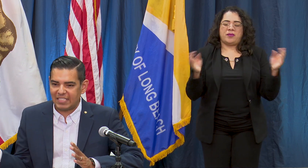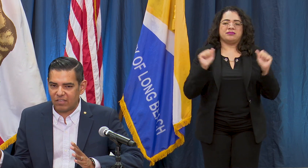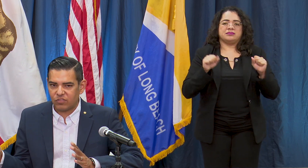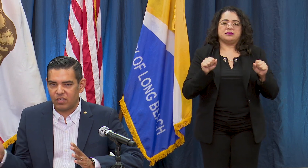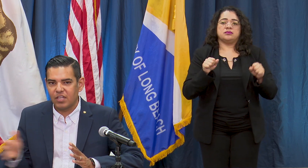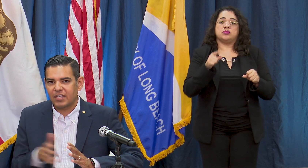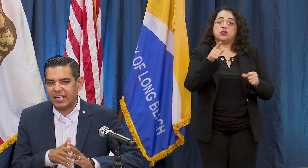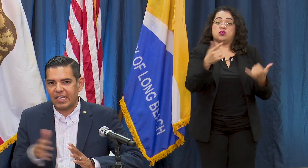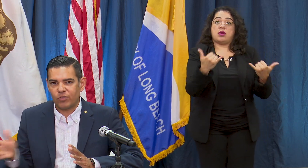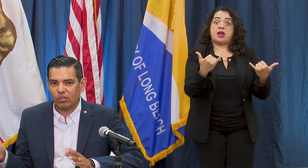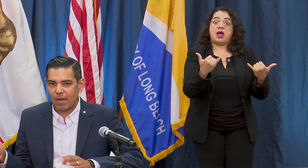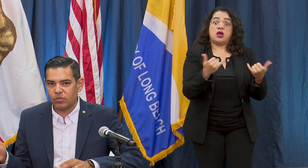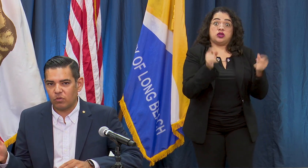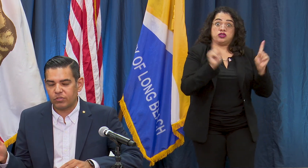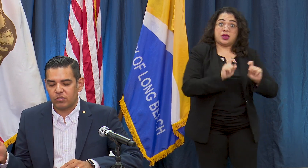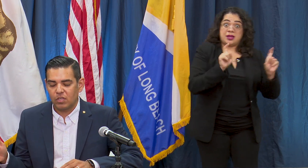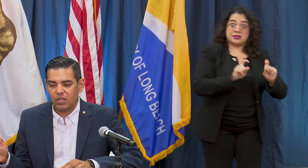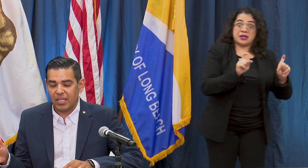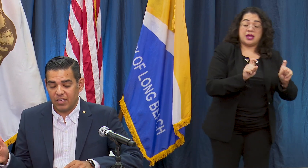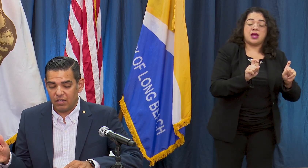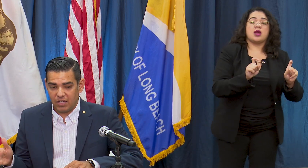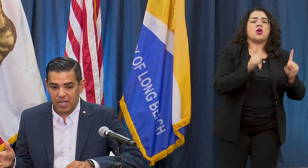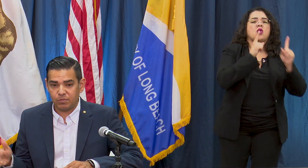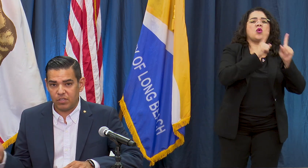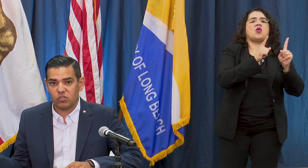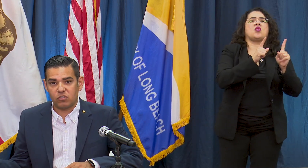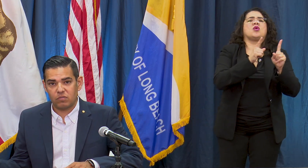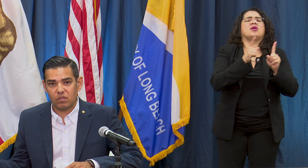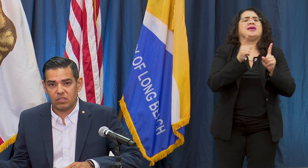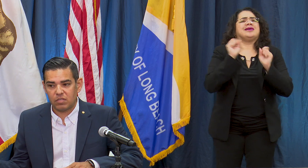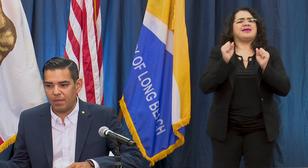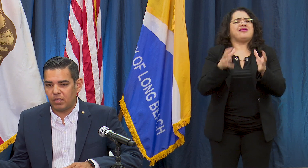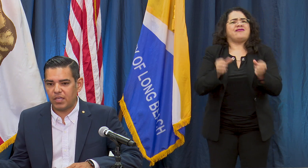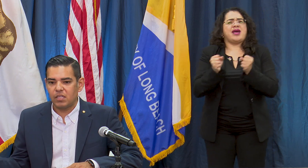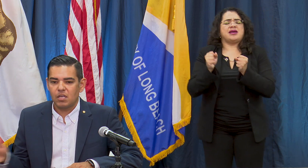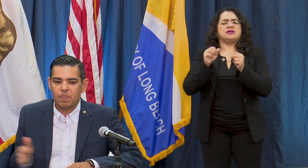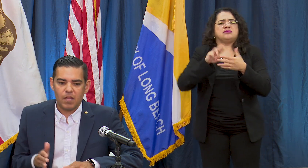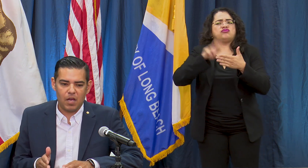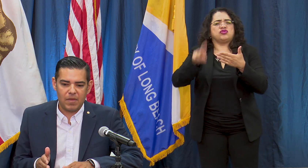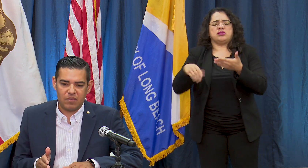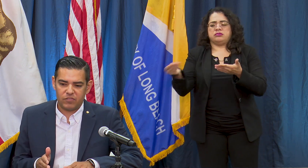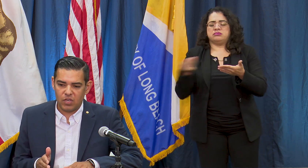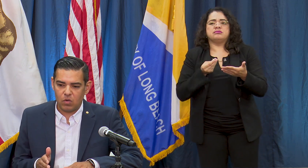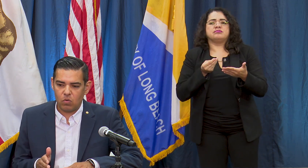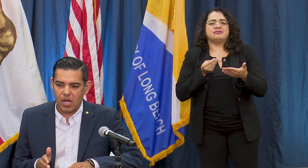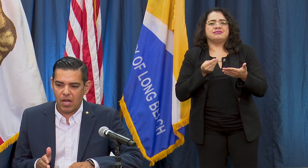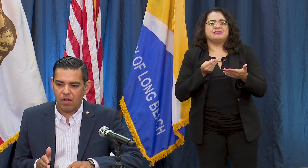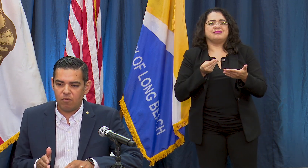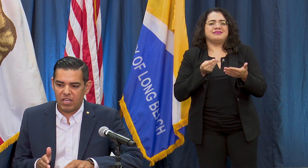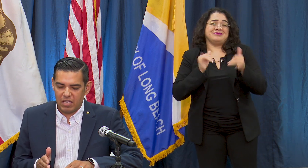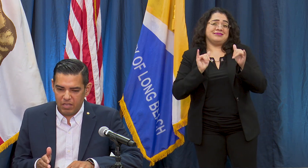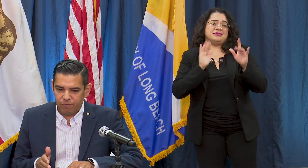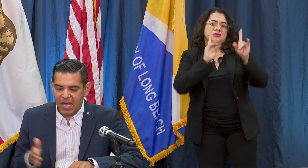tested can get their lab results in an expeditious time line and so if that